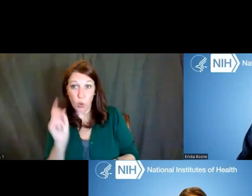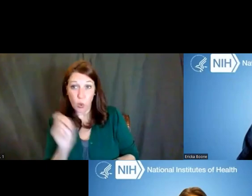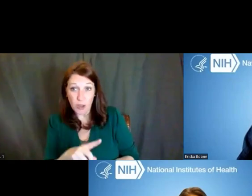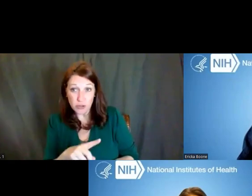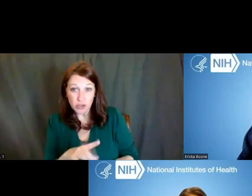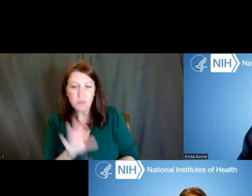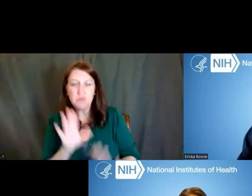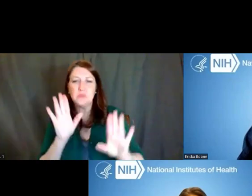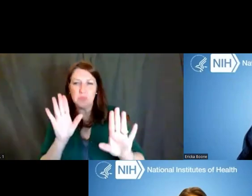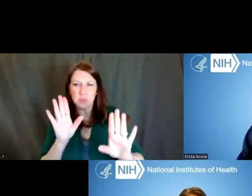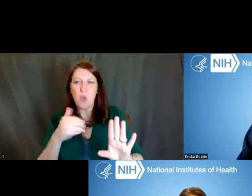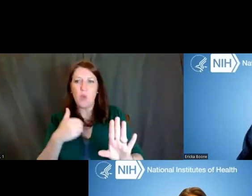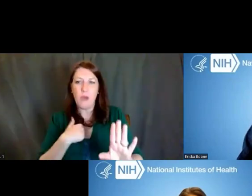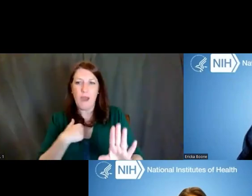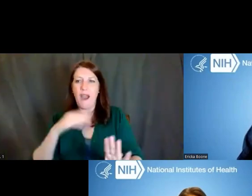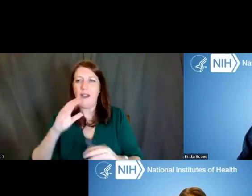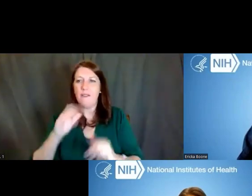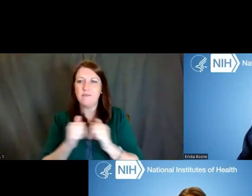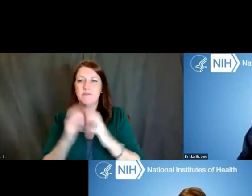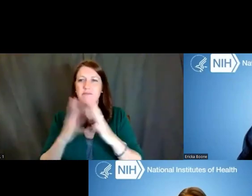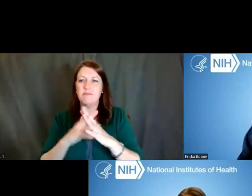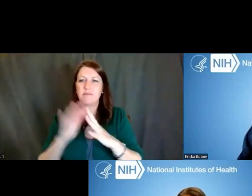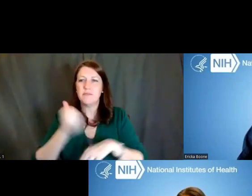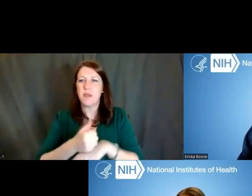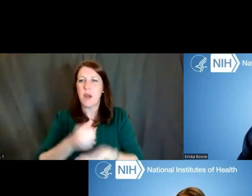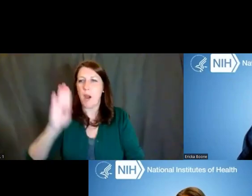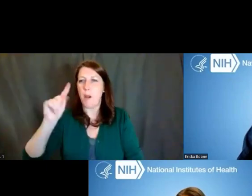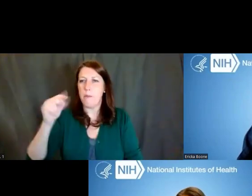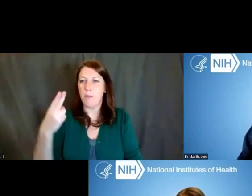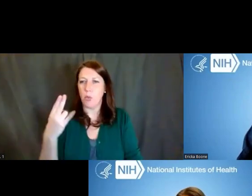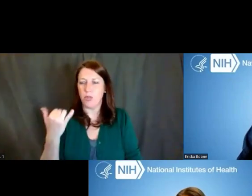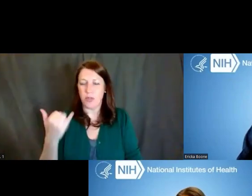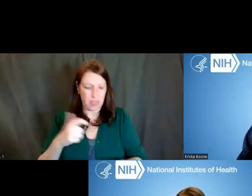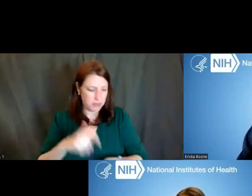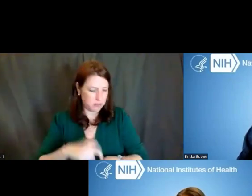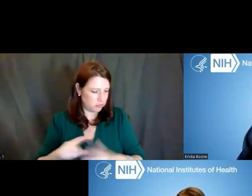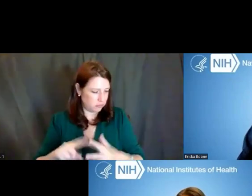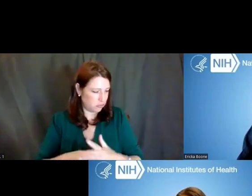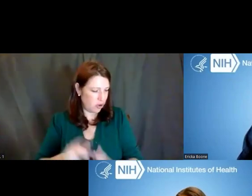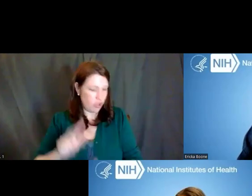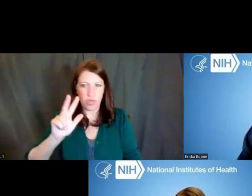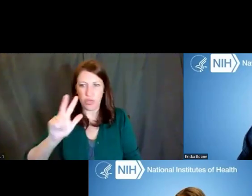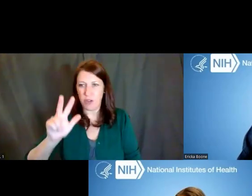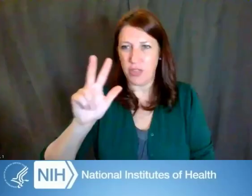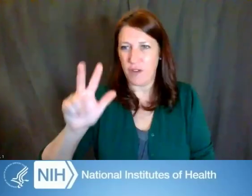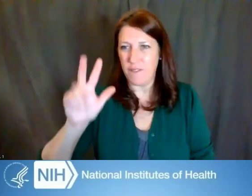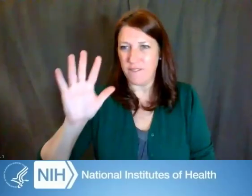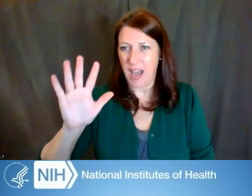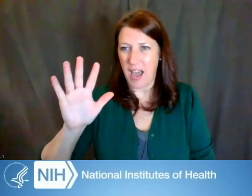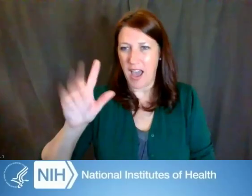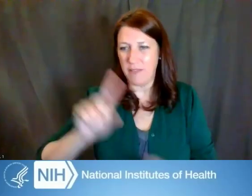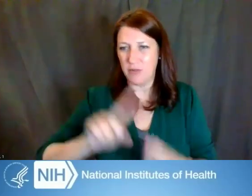we will have a booth today starting at, I believe, 3:35 into 4:30, if you have additional questions.